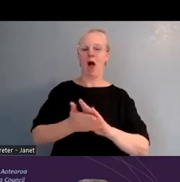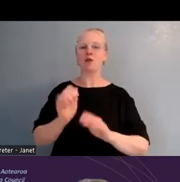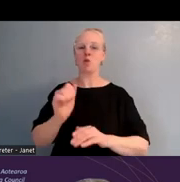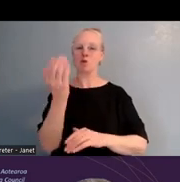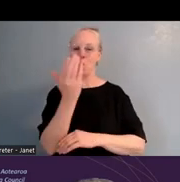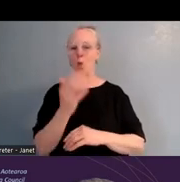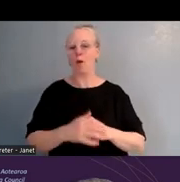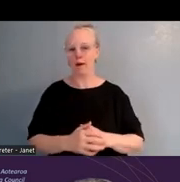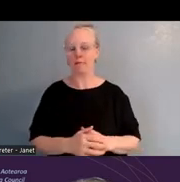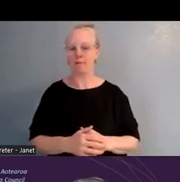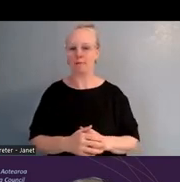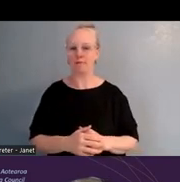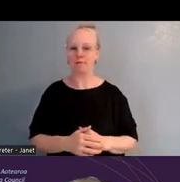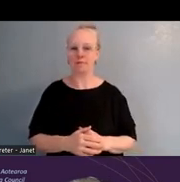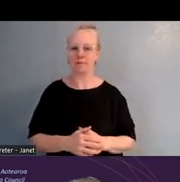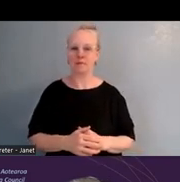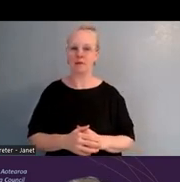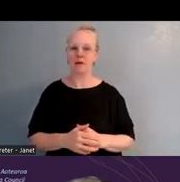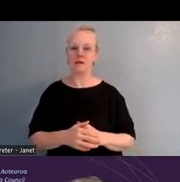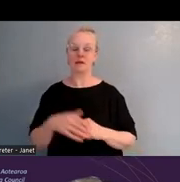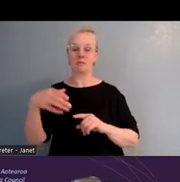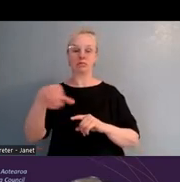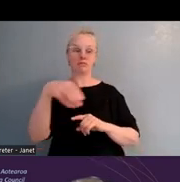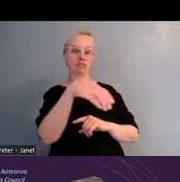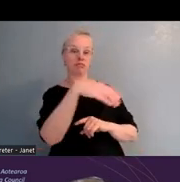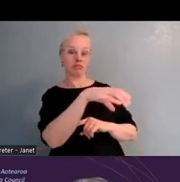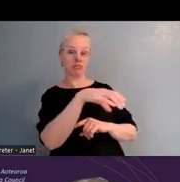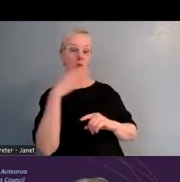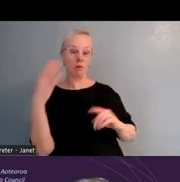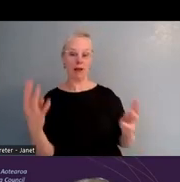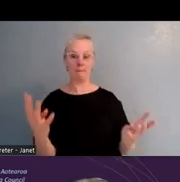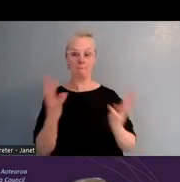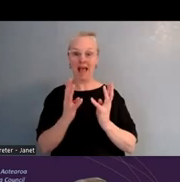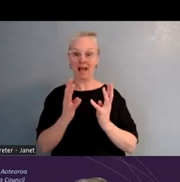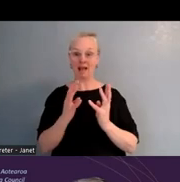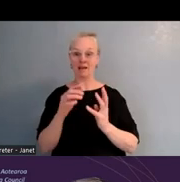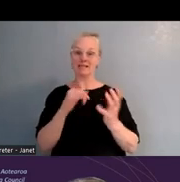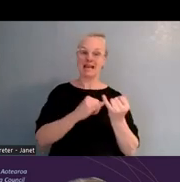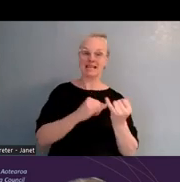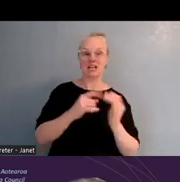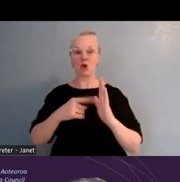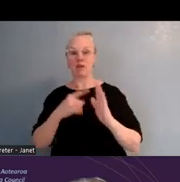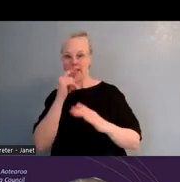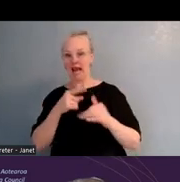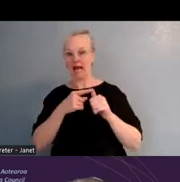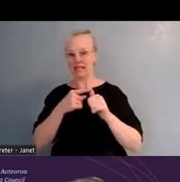But also after that, Jonathan and Stacey have offered to answer any questions, so if you have time to think of a question